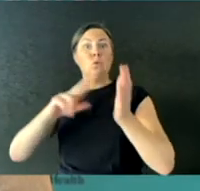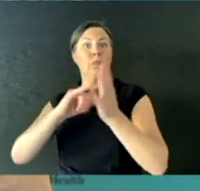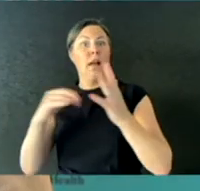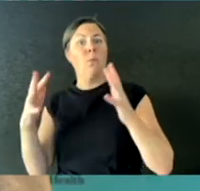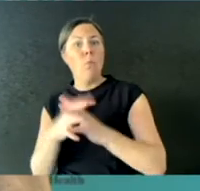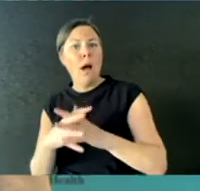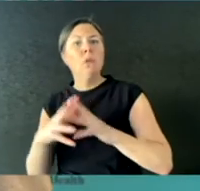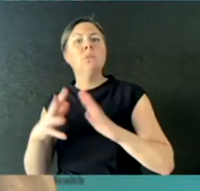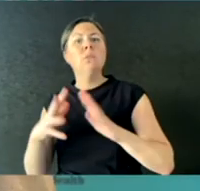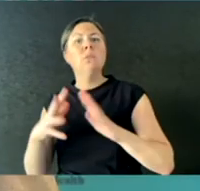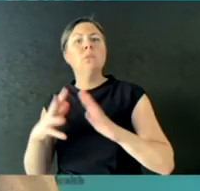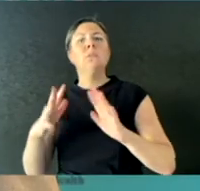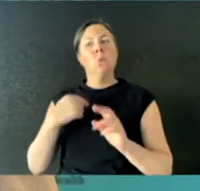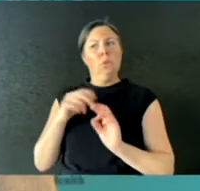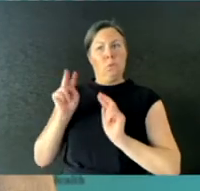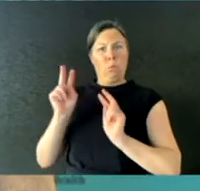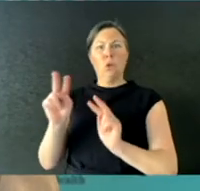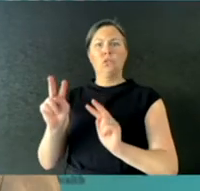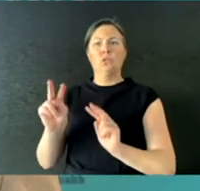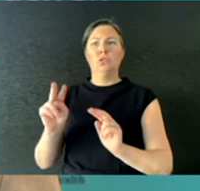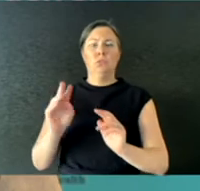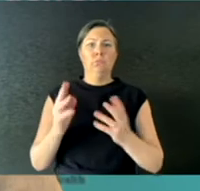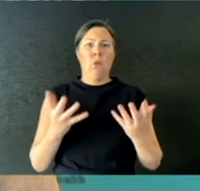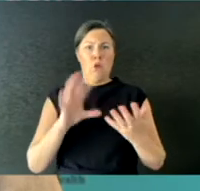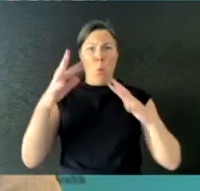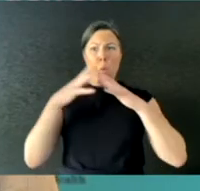So, there would be no point at the moment in restricting that sort of movement because